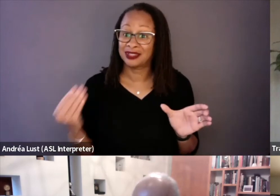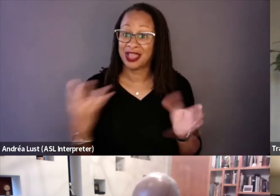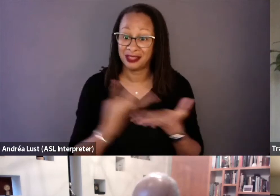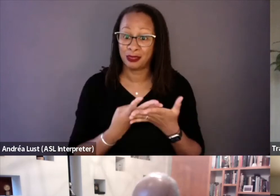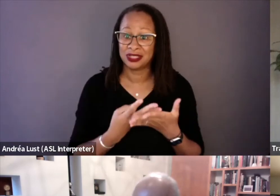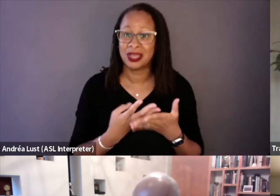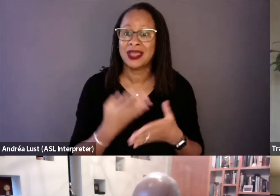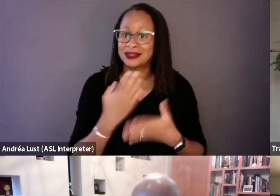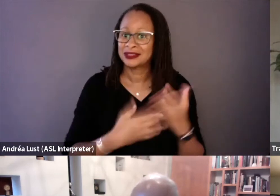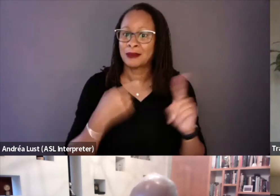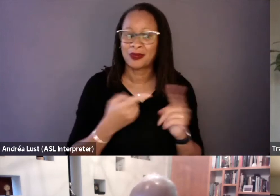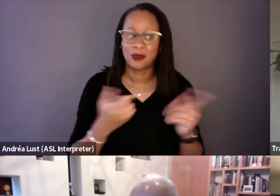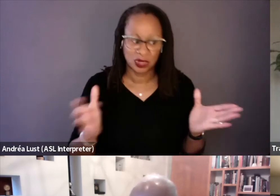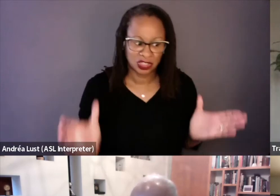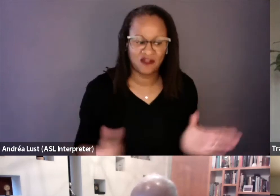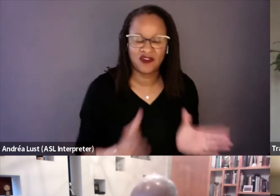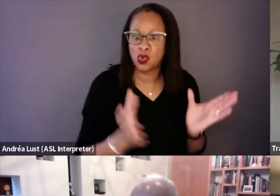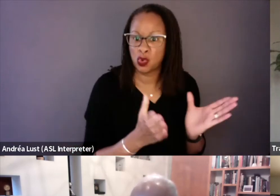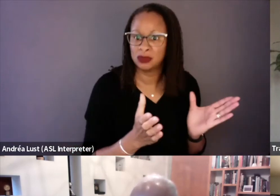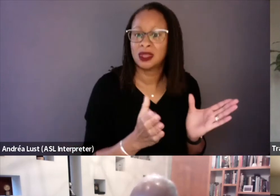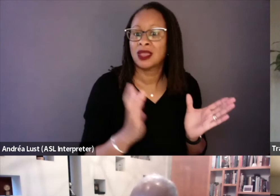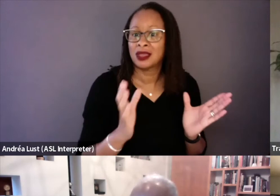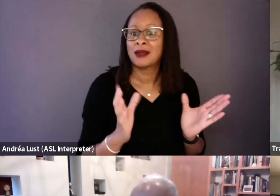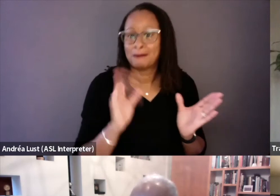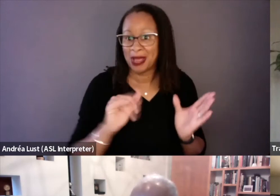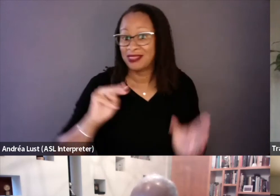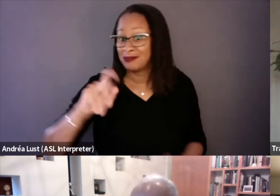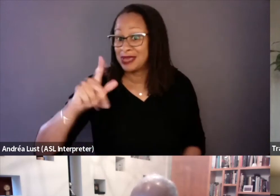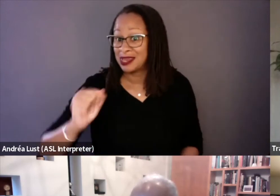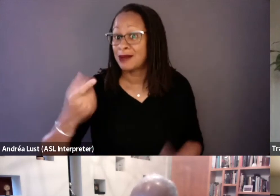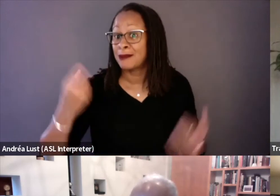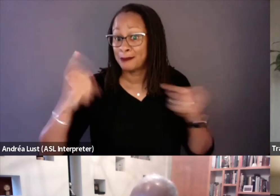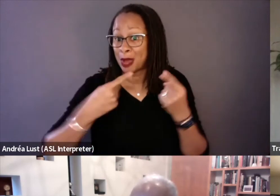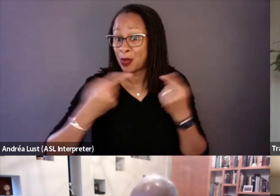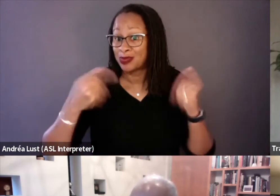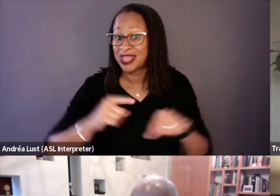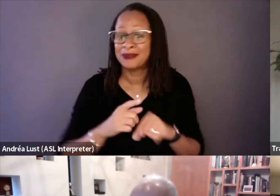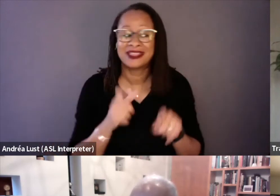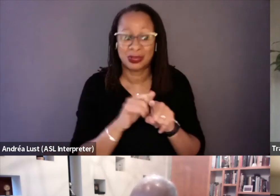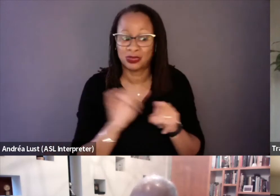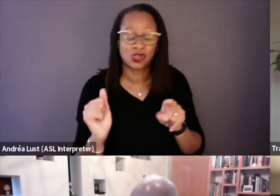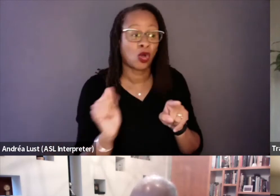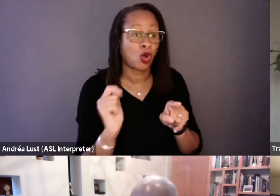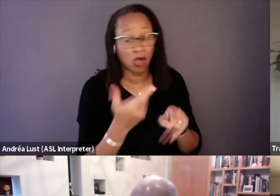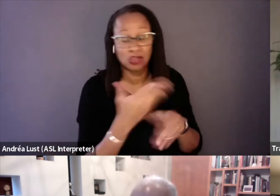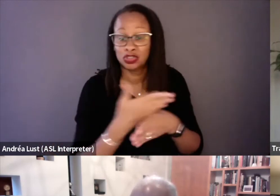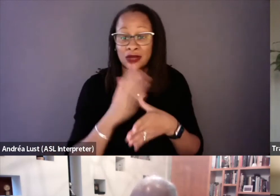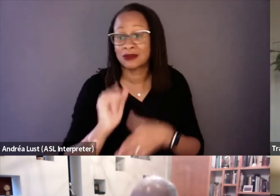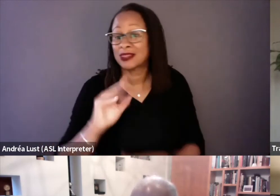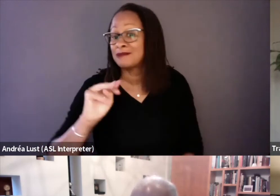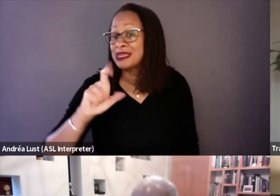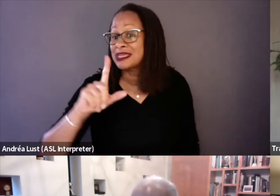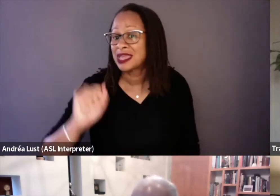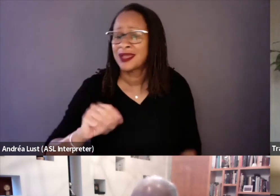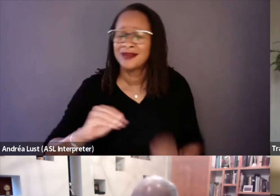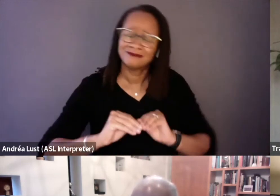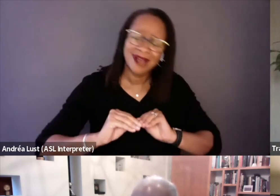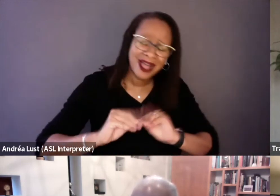was fueled by these reports about what was happening inside that were in the media. And obviously, people are responsible for their actions,